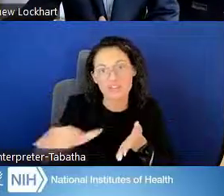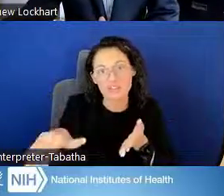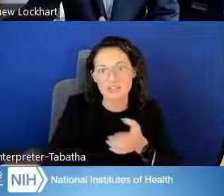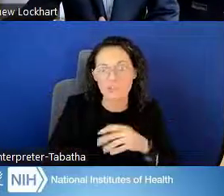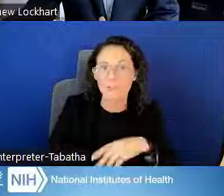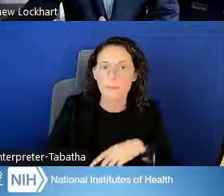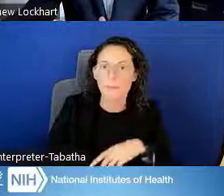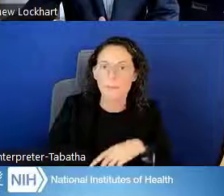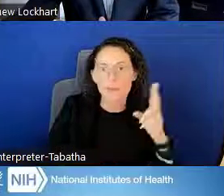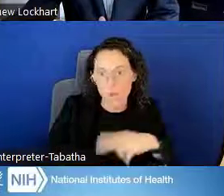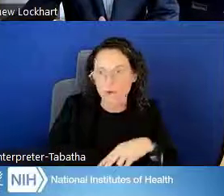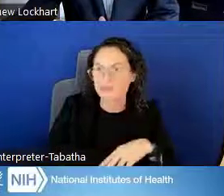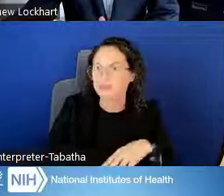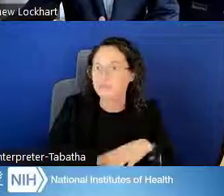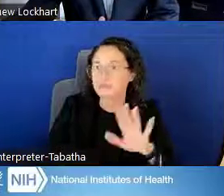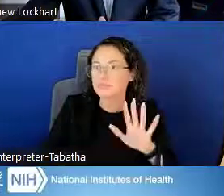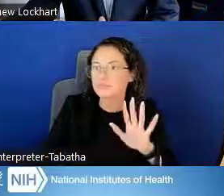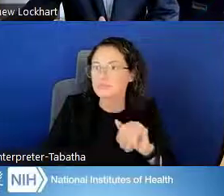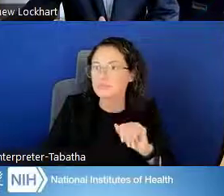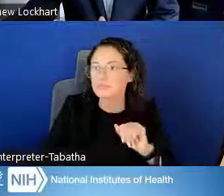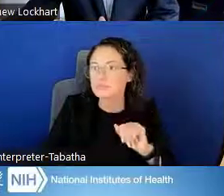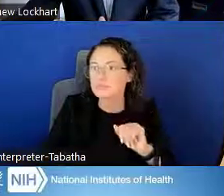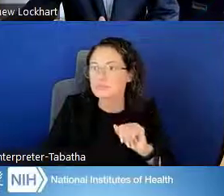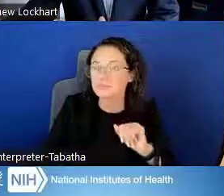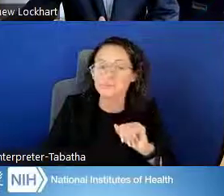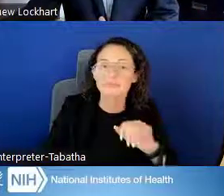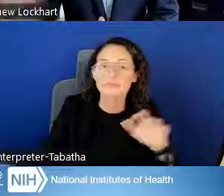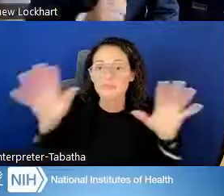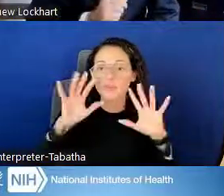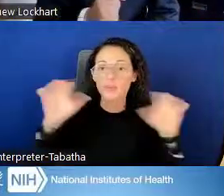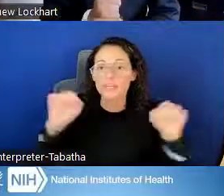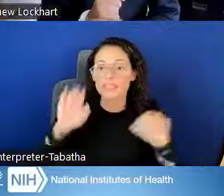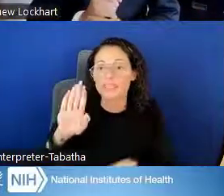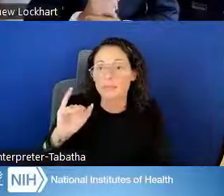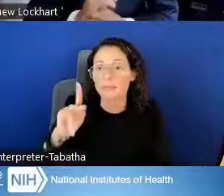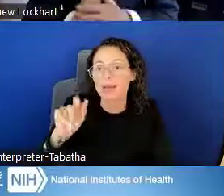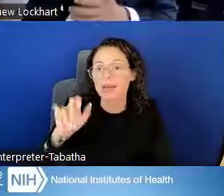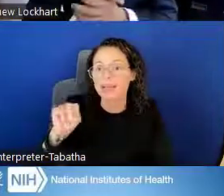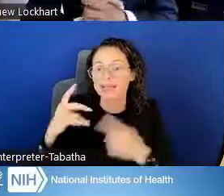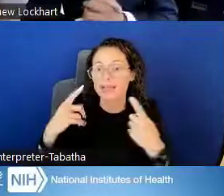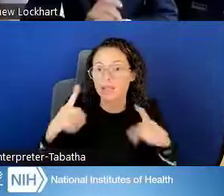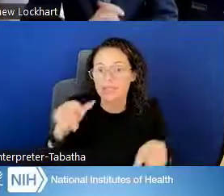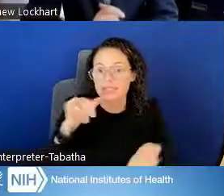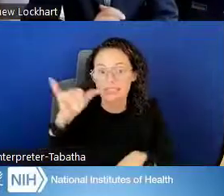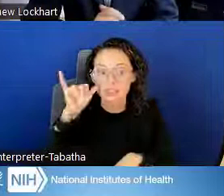President Biden's announcement yesterday. So the question is,